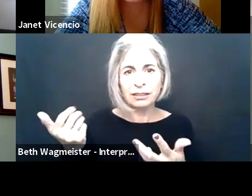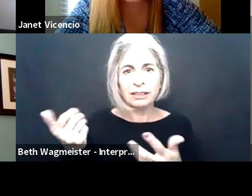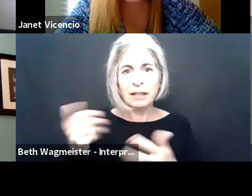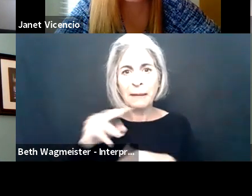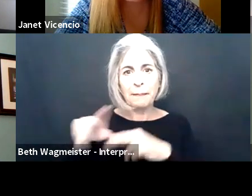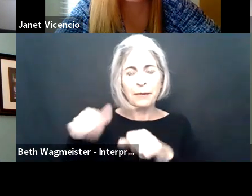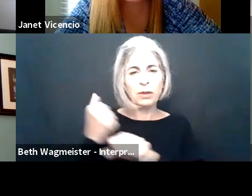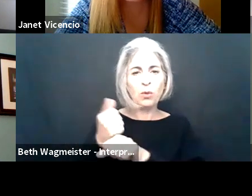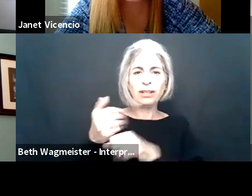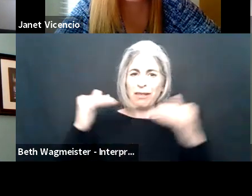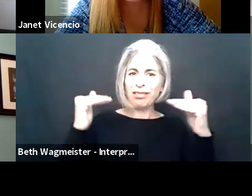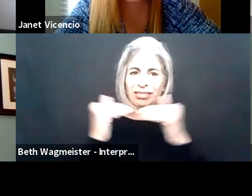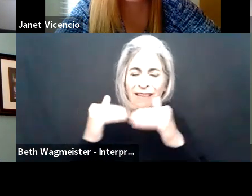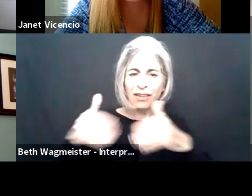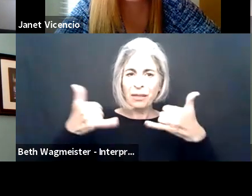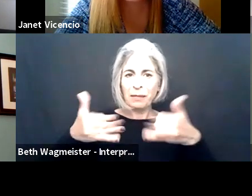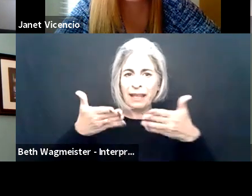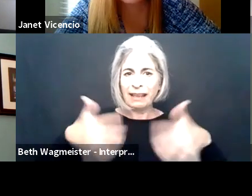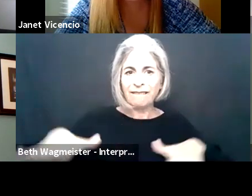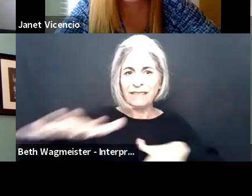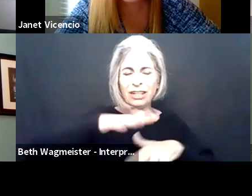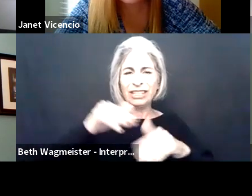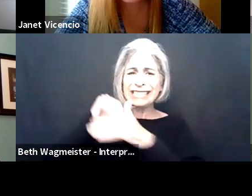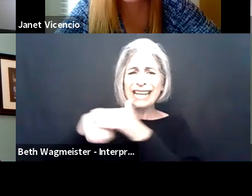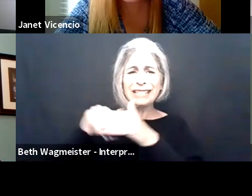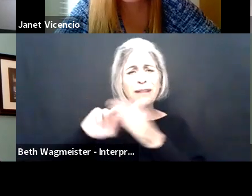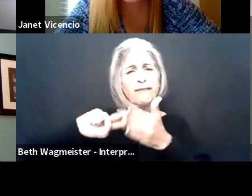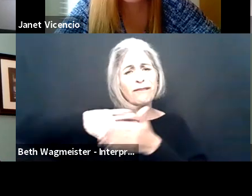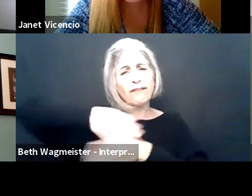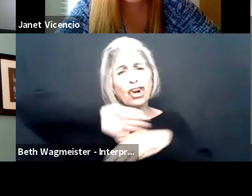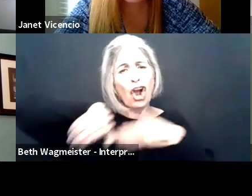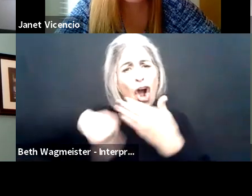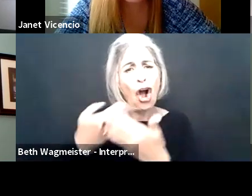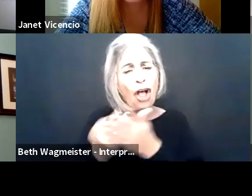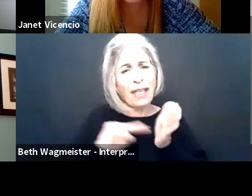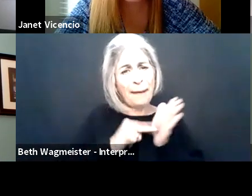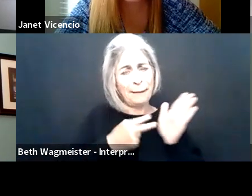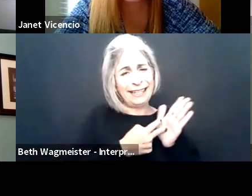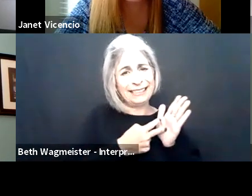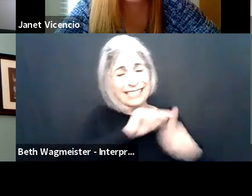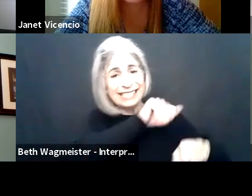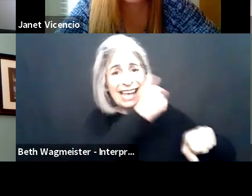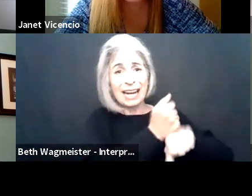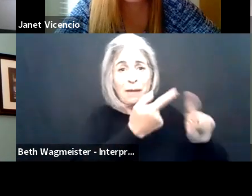That's what we want to do. If we really want to level the playing